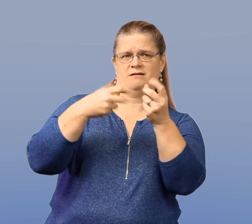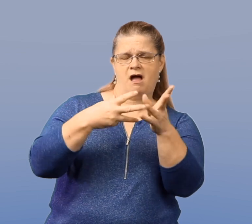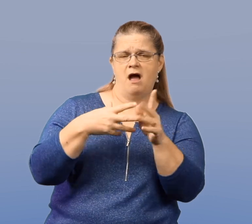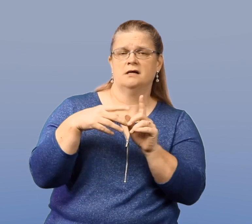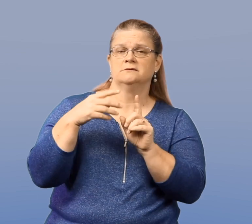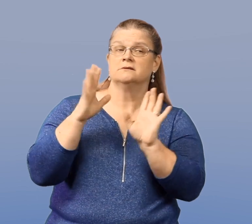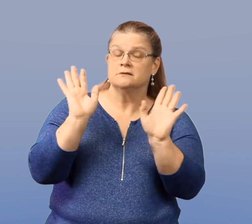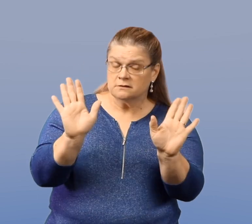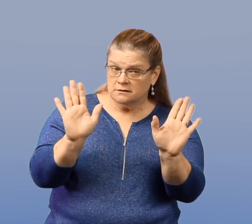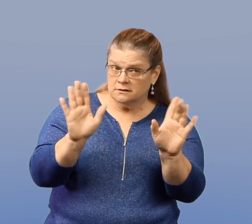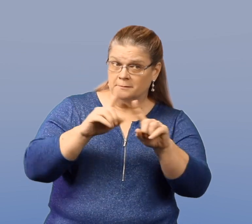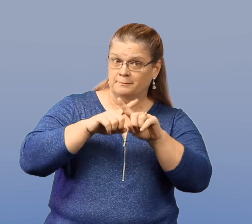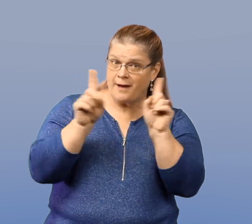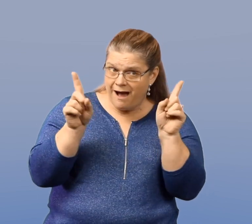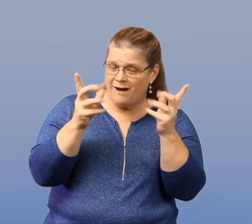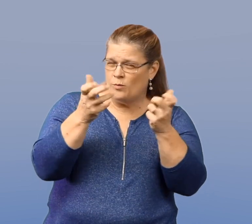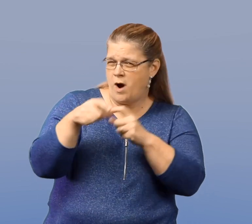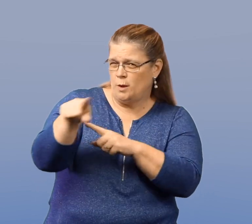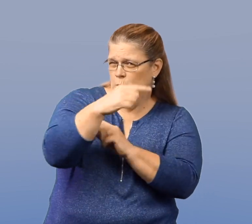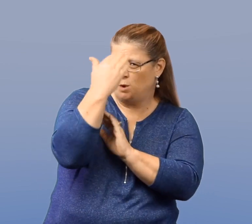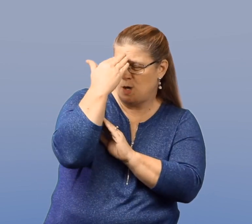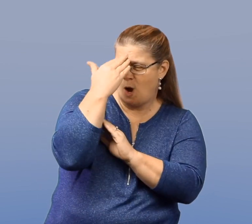Their second leading cause of death is suicide.